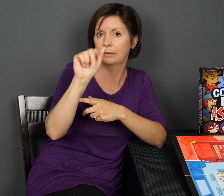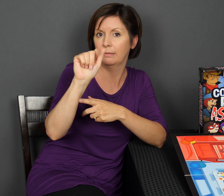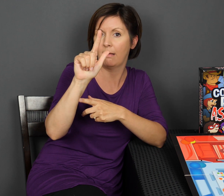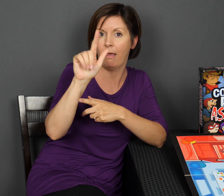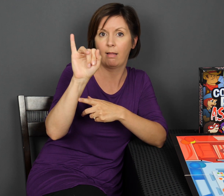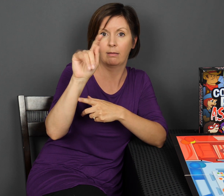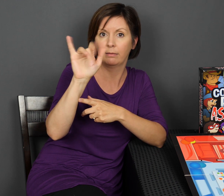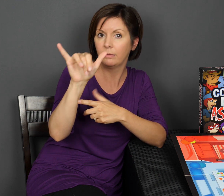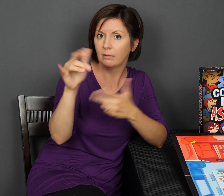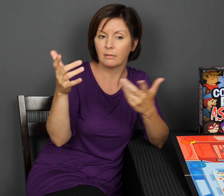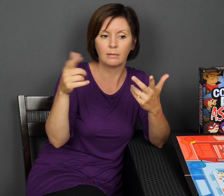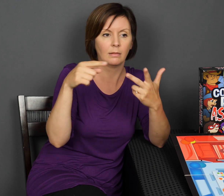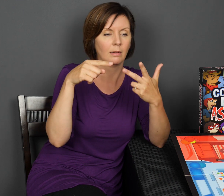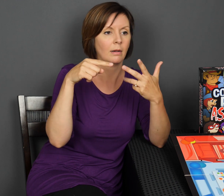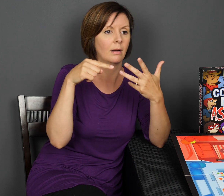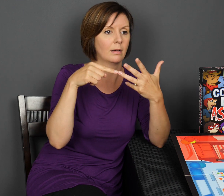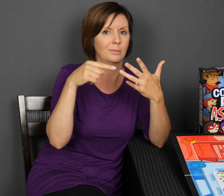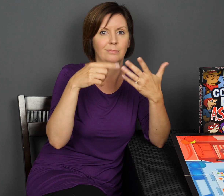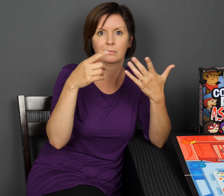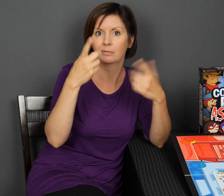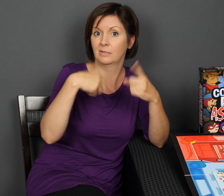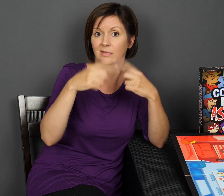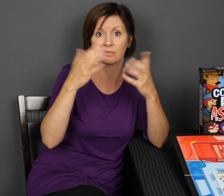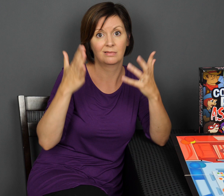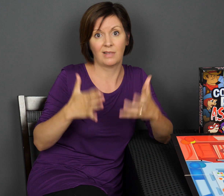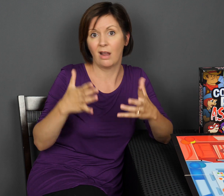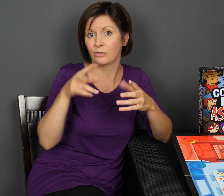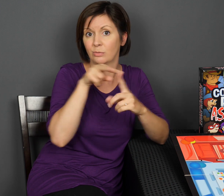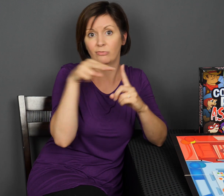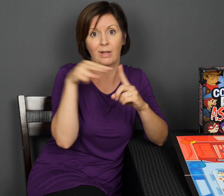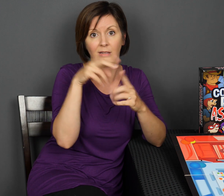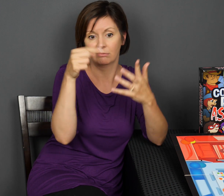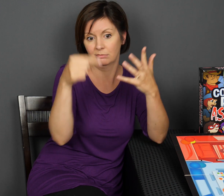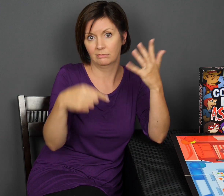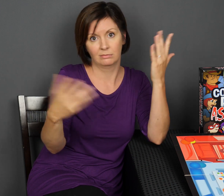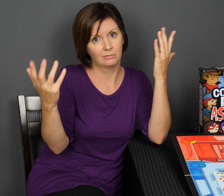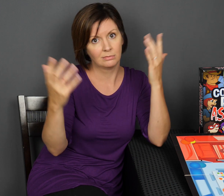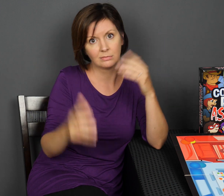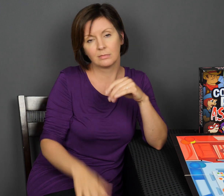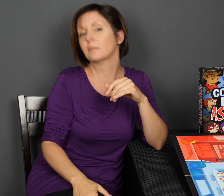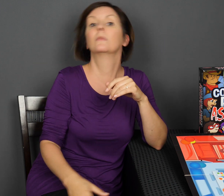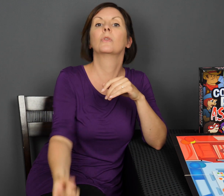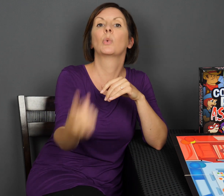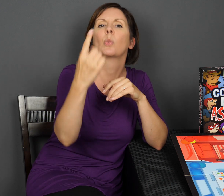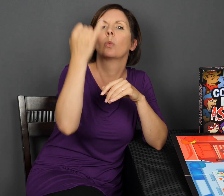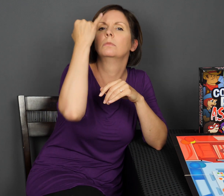directionality, signer’s perspective, I mean really it’s quite a few things.